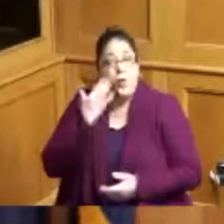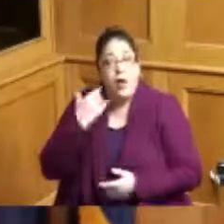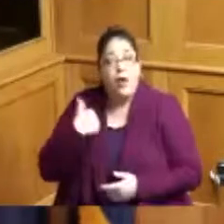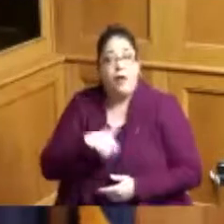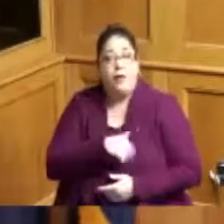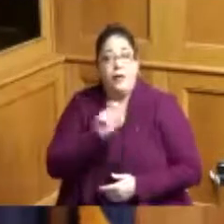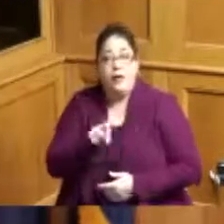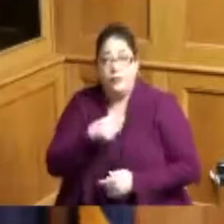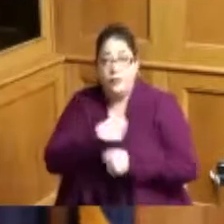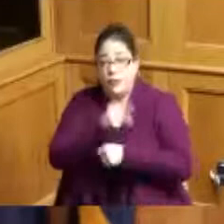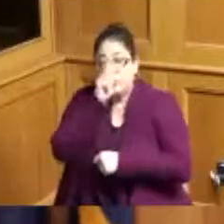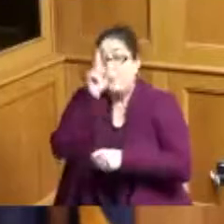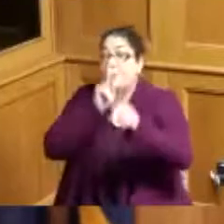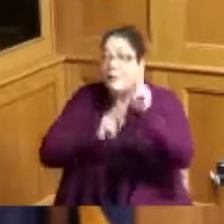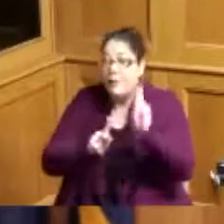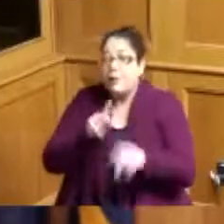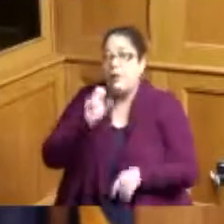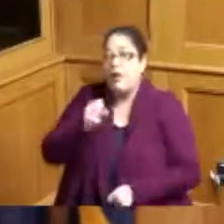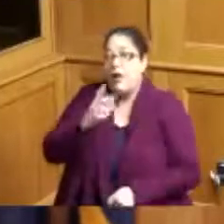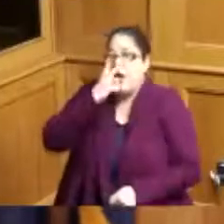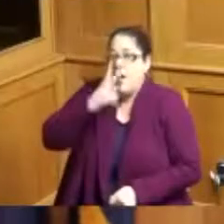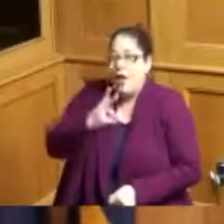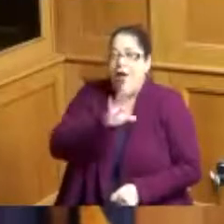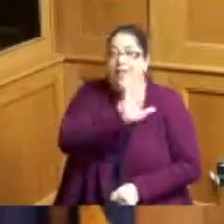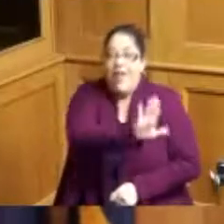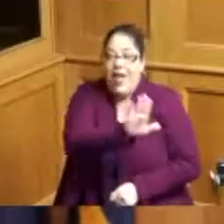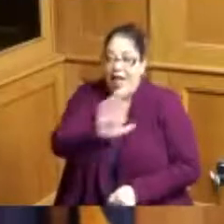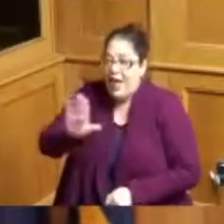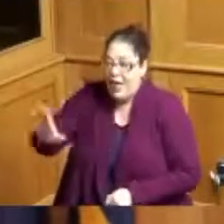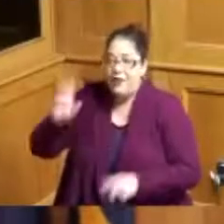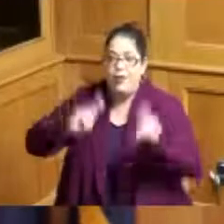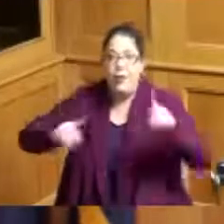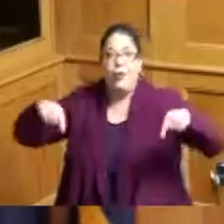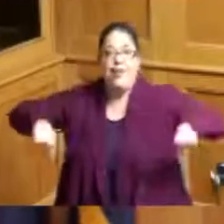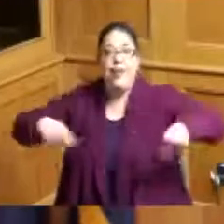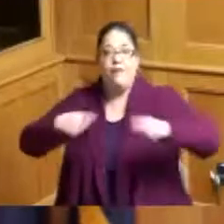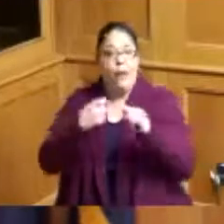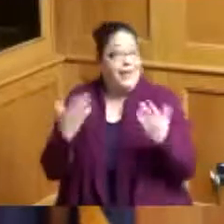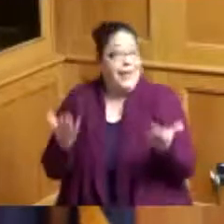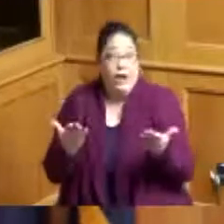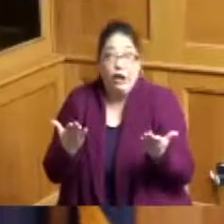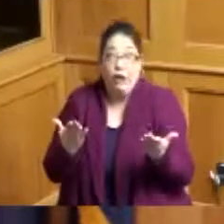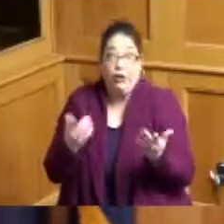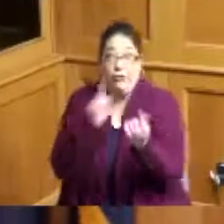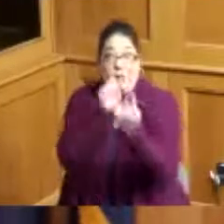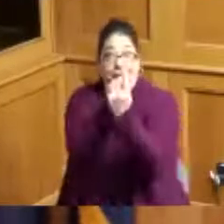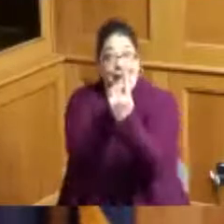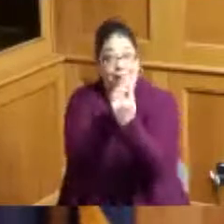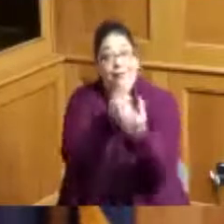that people can see some of these history makers they're right in front of us and a lot of times we